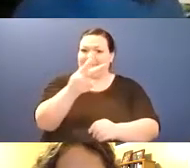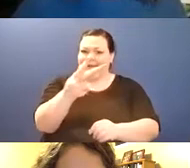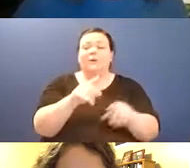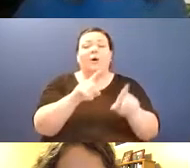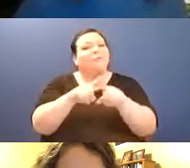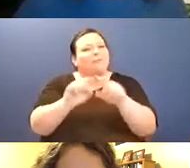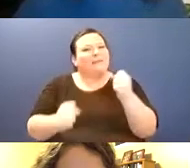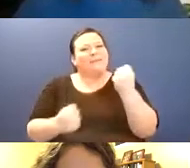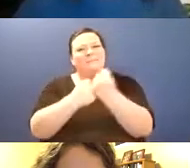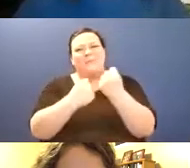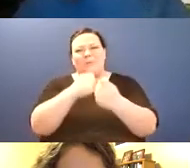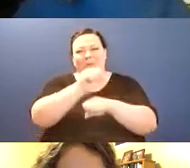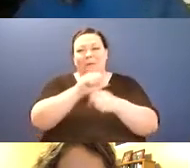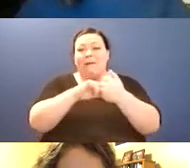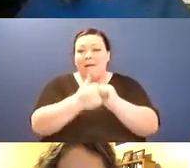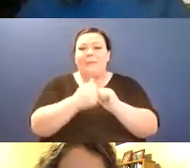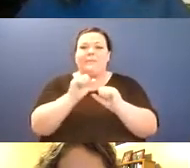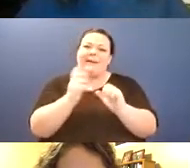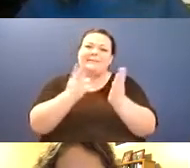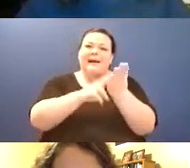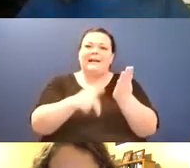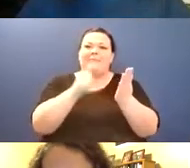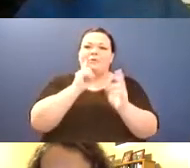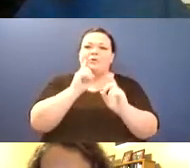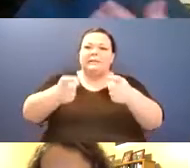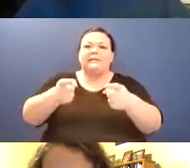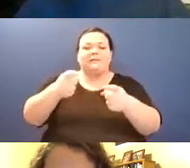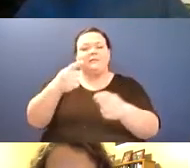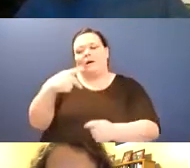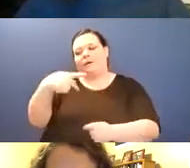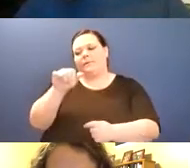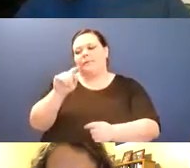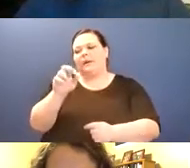you can find those in the chat Gwen will post them when we start and then also once or twice